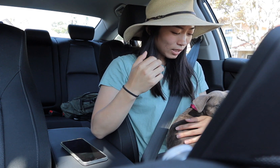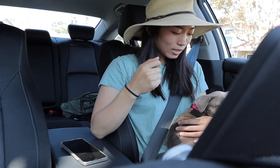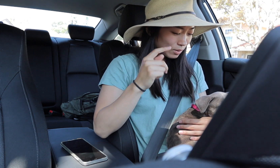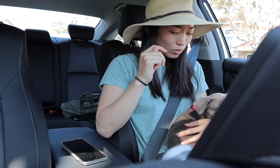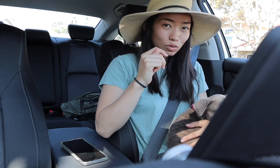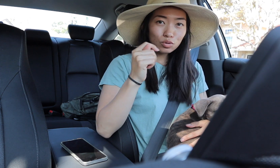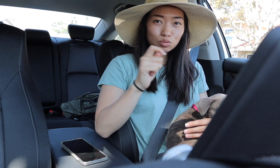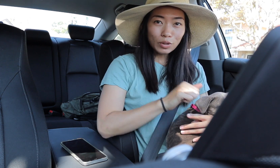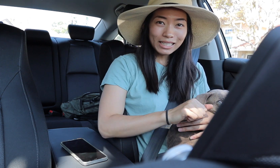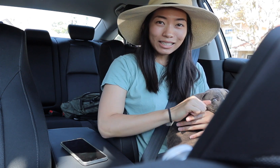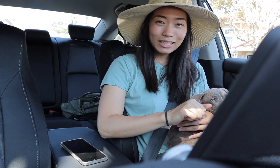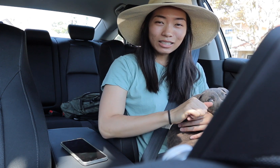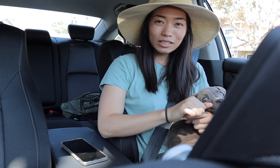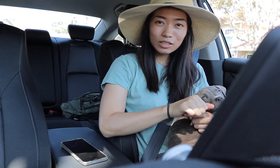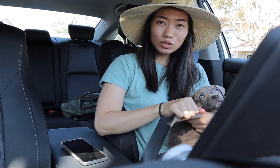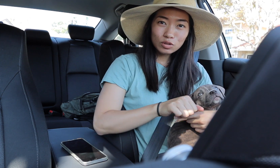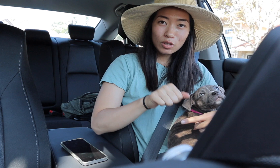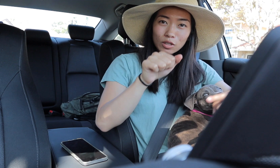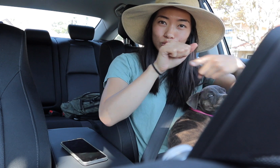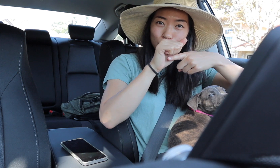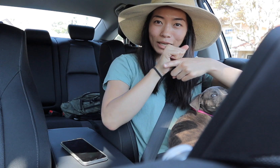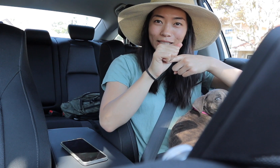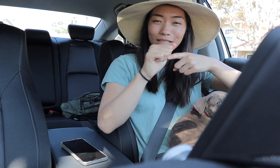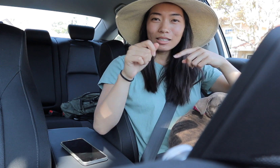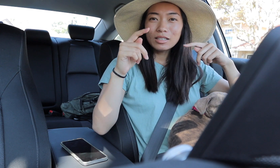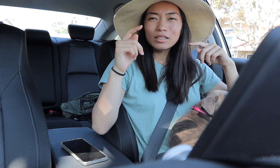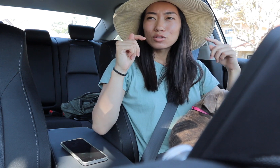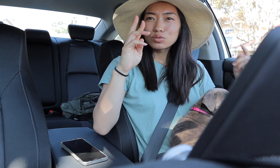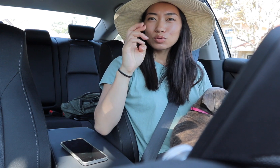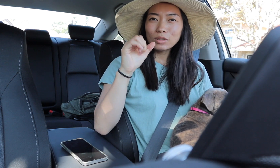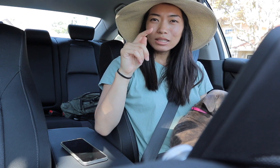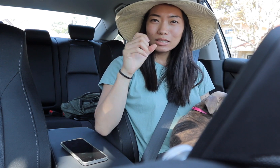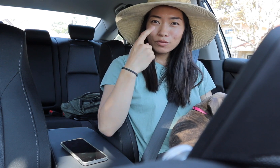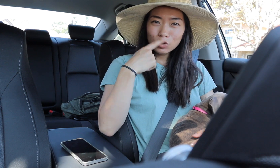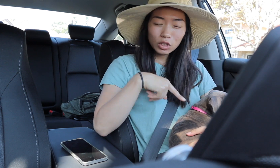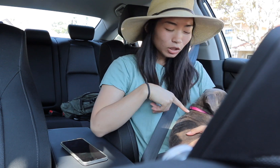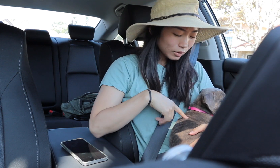get some training training treats for her